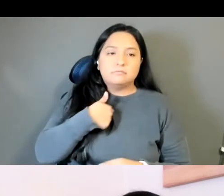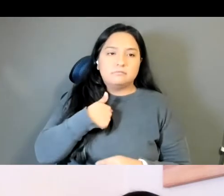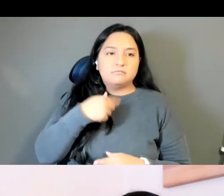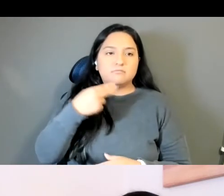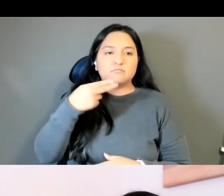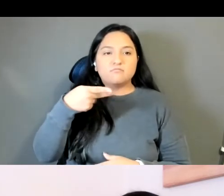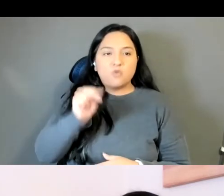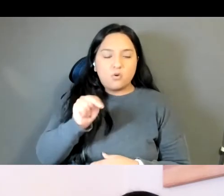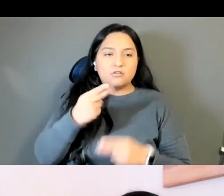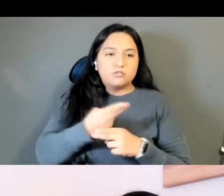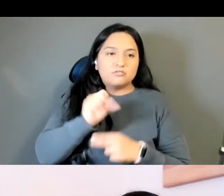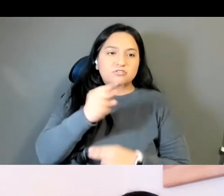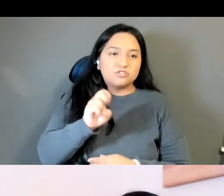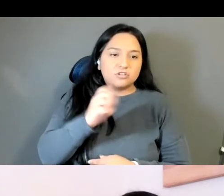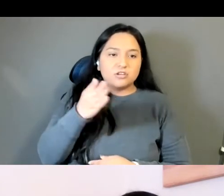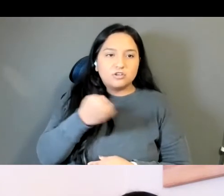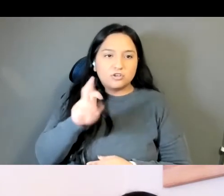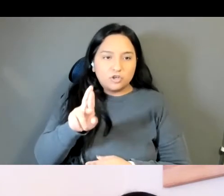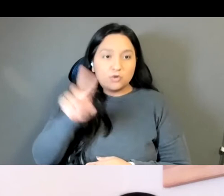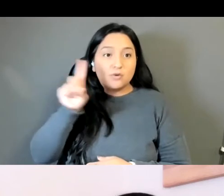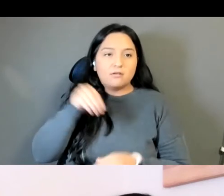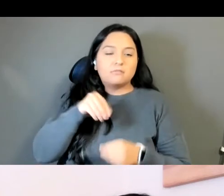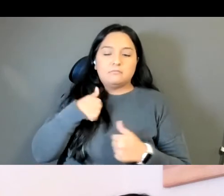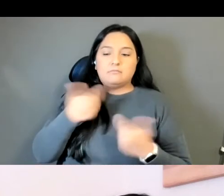Massachusetts and I found another tough one.